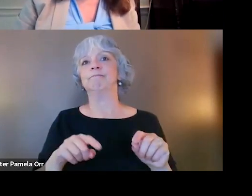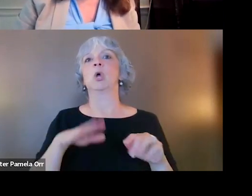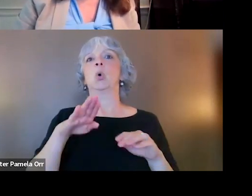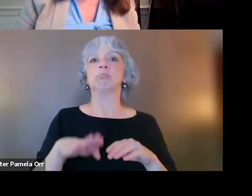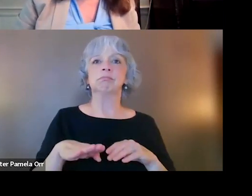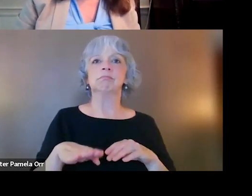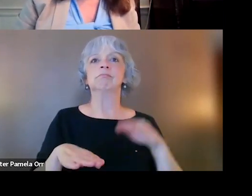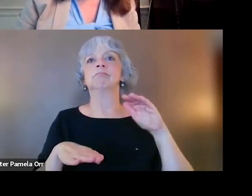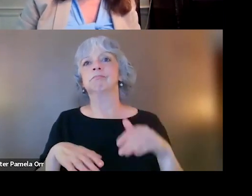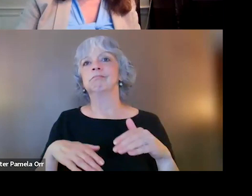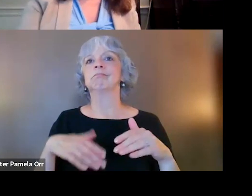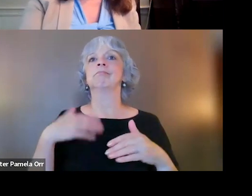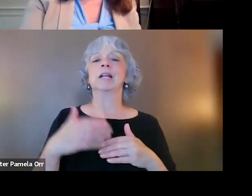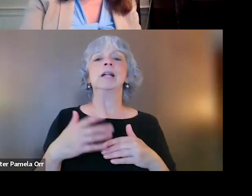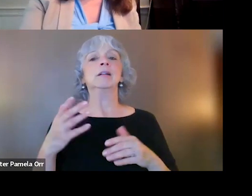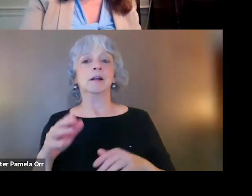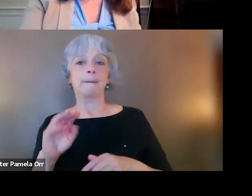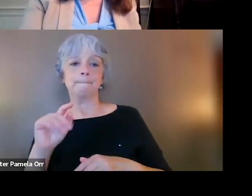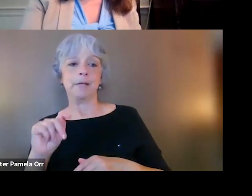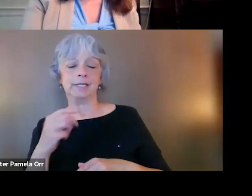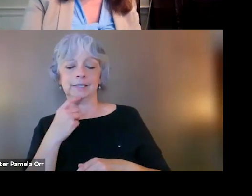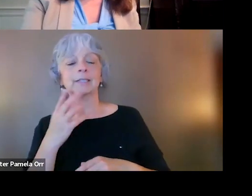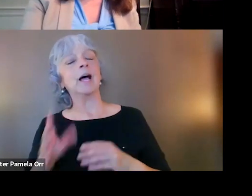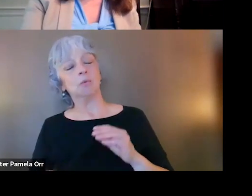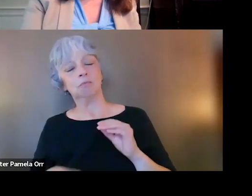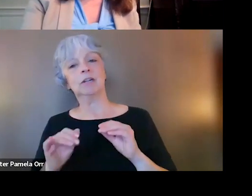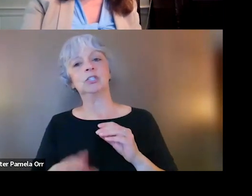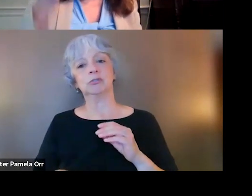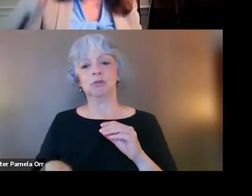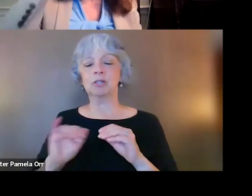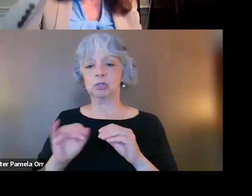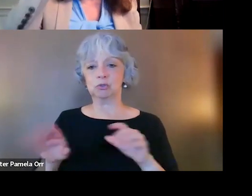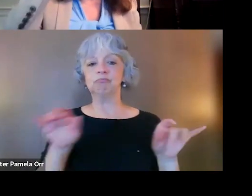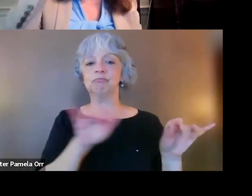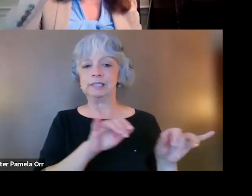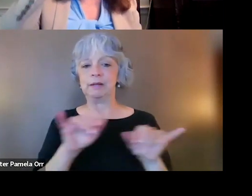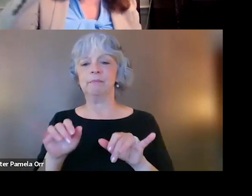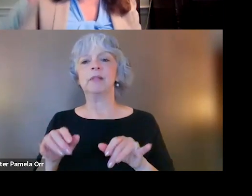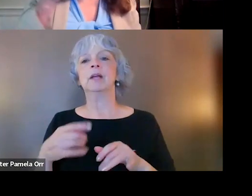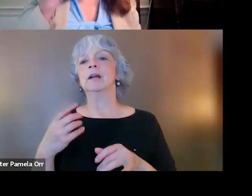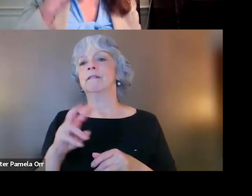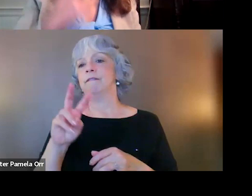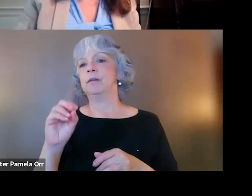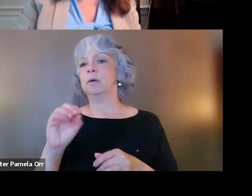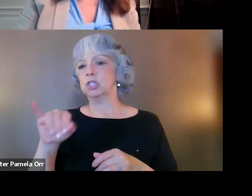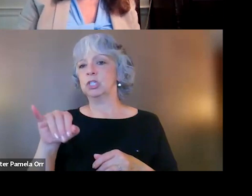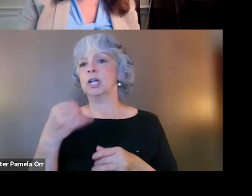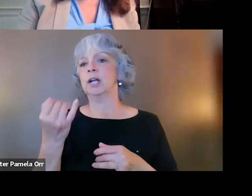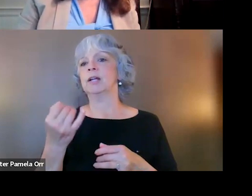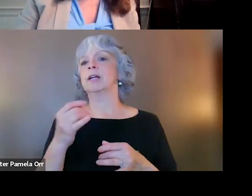Yeah, I just wanna echo that we're always available. I, we in the VJP office cannot not be more proud of our specialists out there.